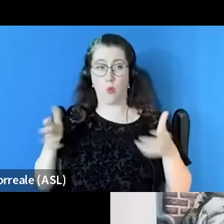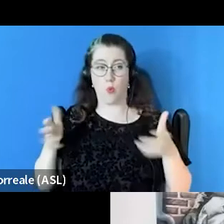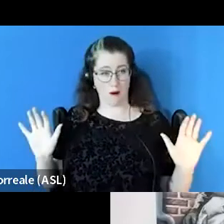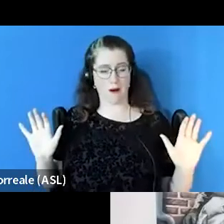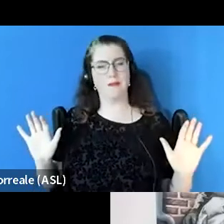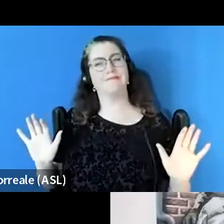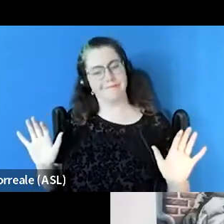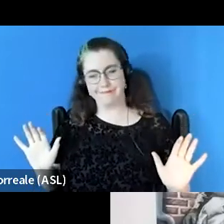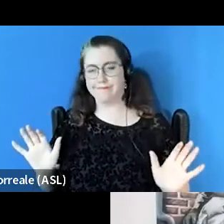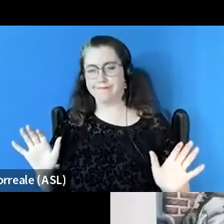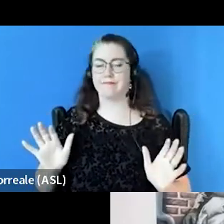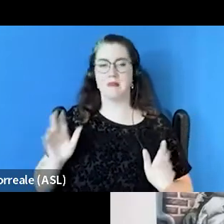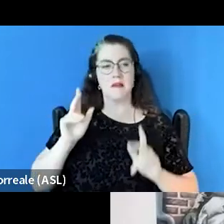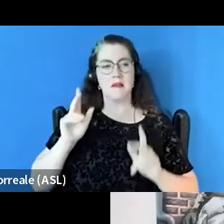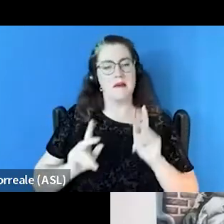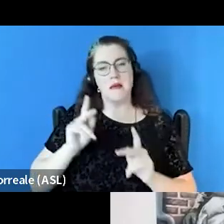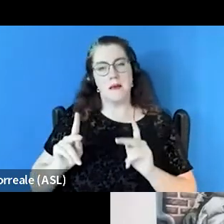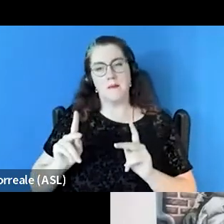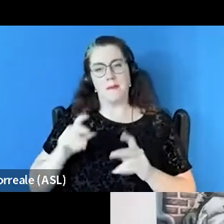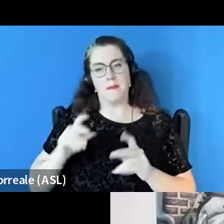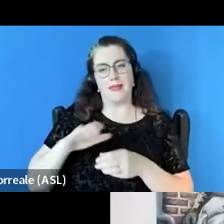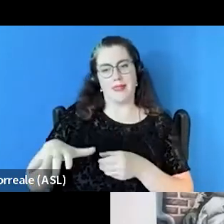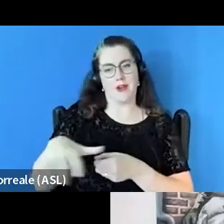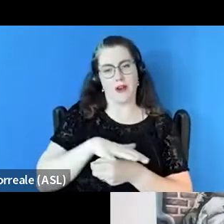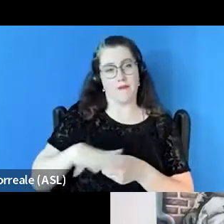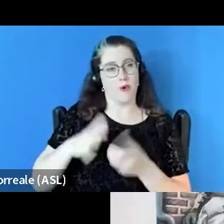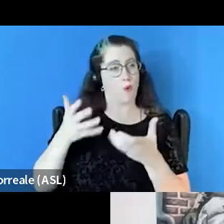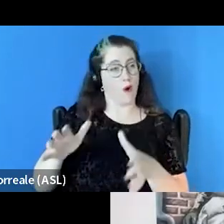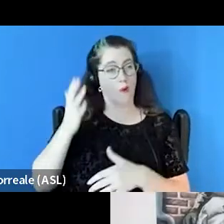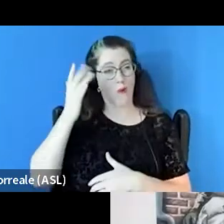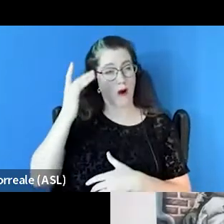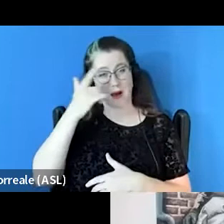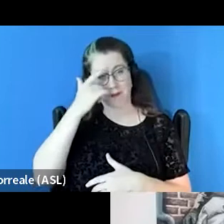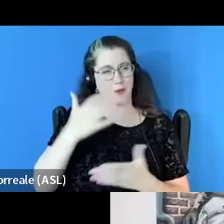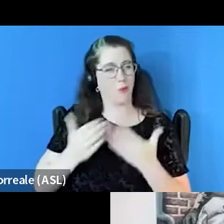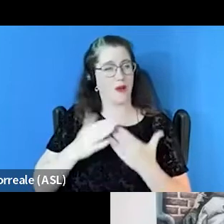Individuals in their neighborhoods because of whatever else comes with it,